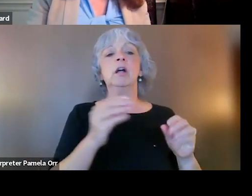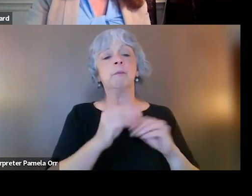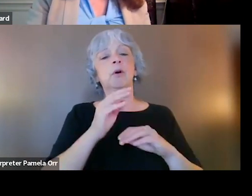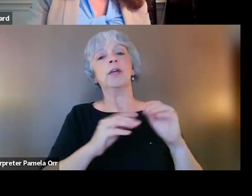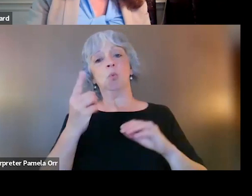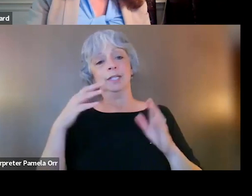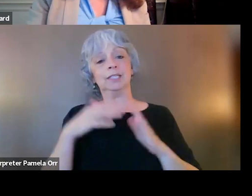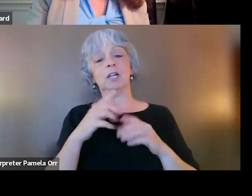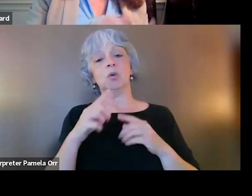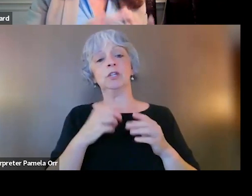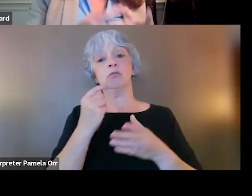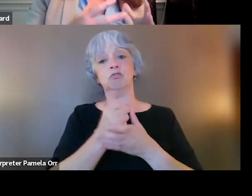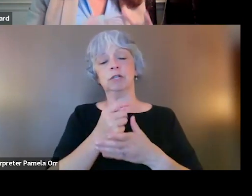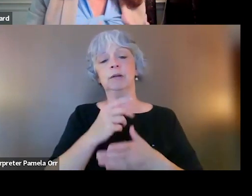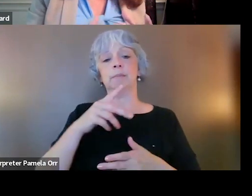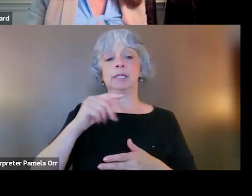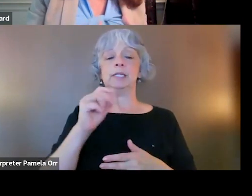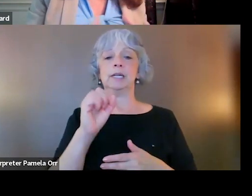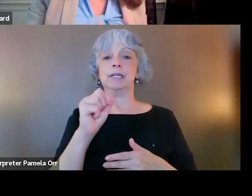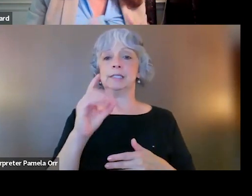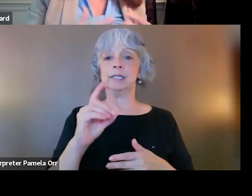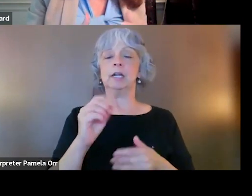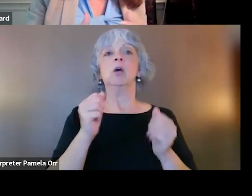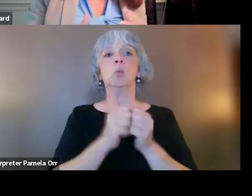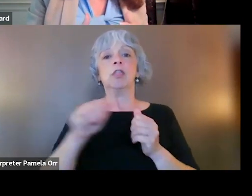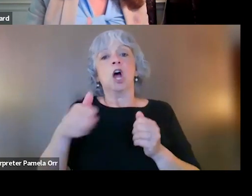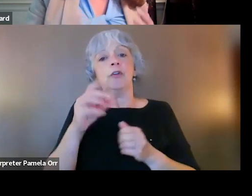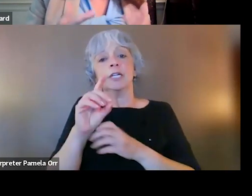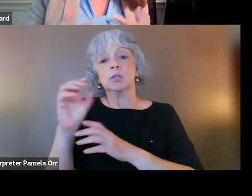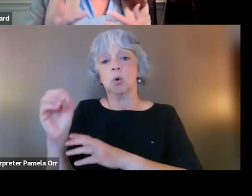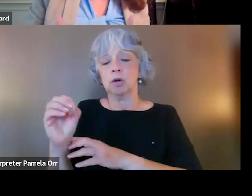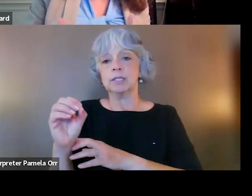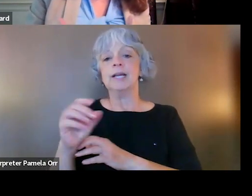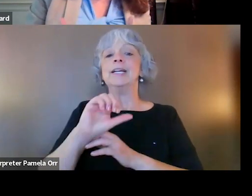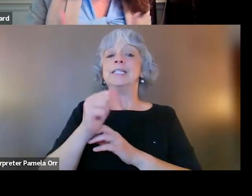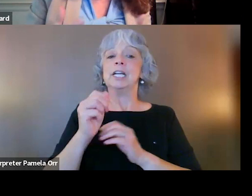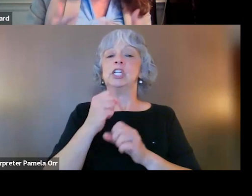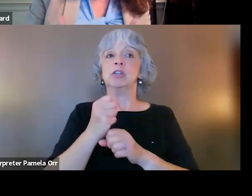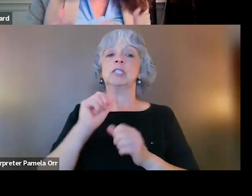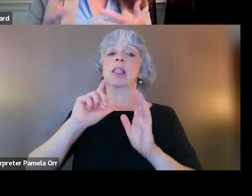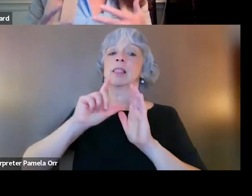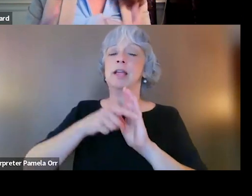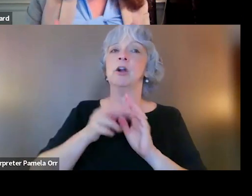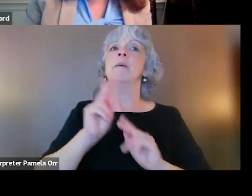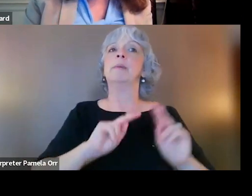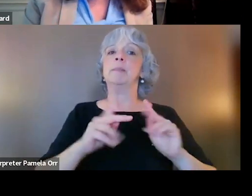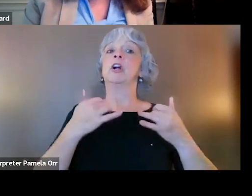when we treat PTSD, even with co-occurring other disorders, that 10 years later people are still better.